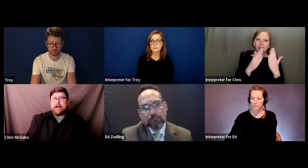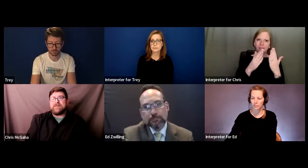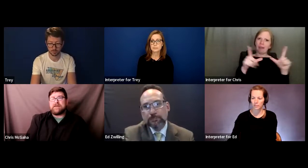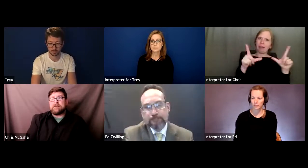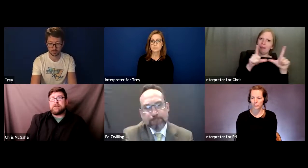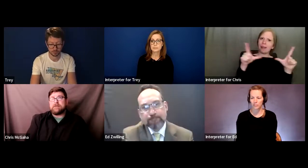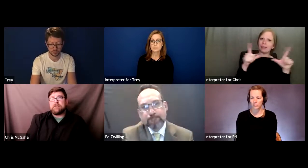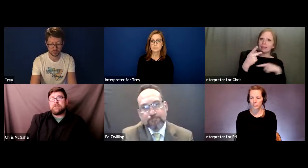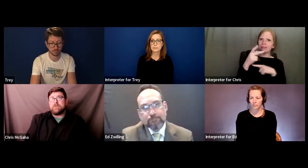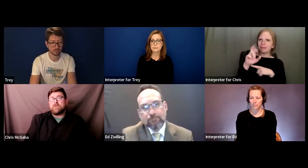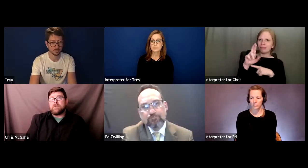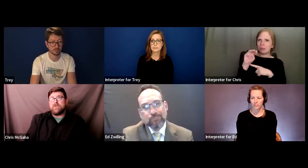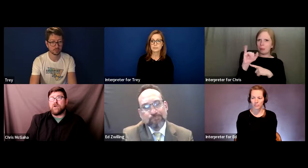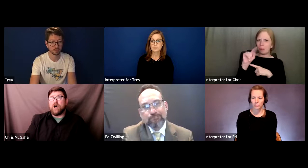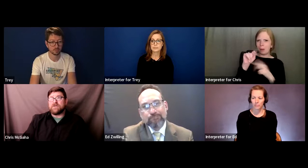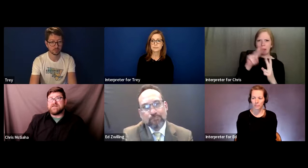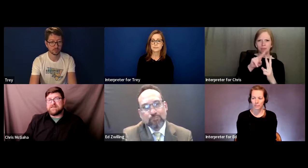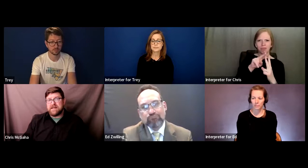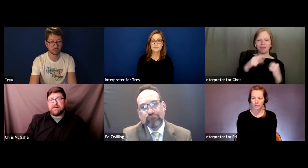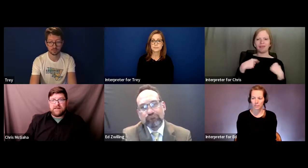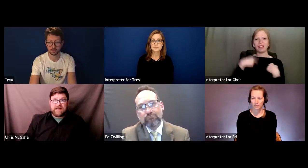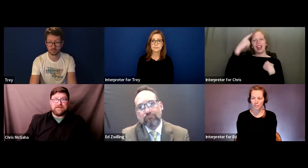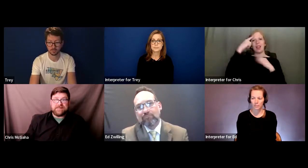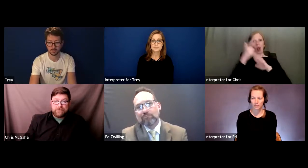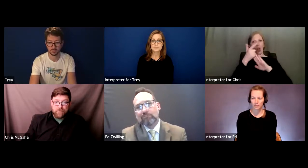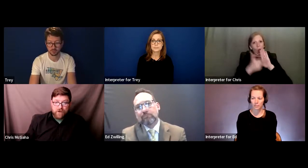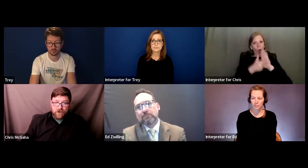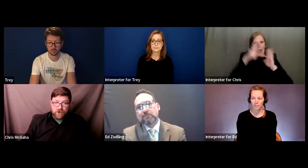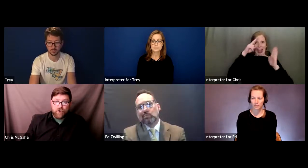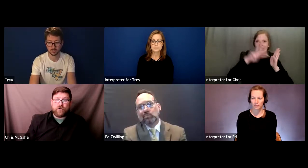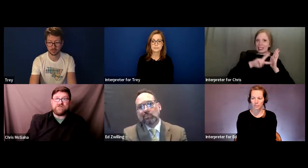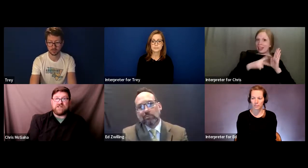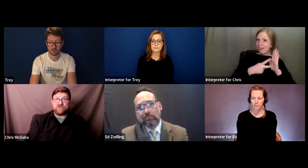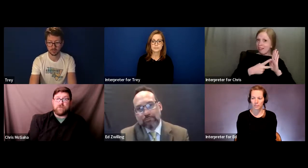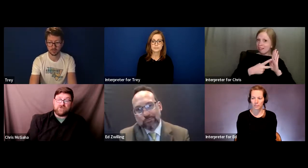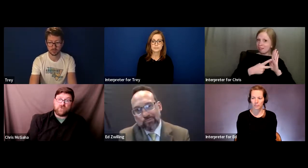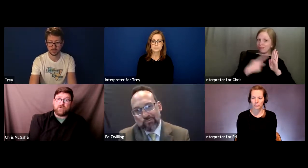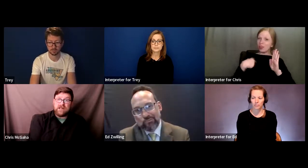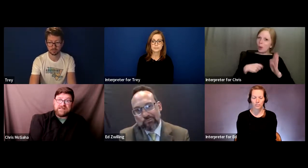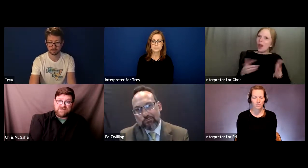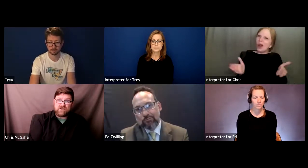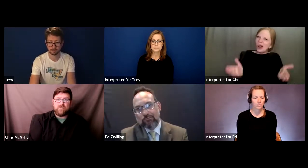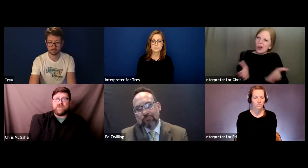I think the law's intent again is that you're encouraging interpreters toward licensure,